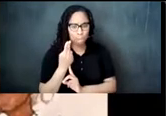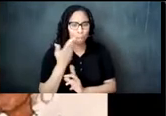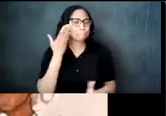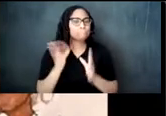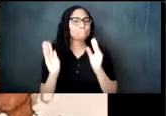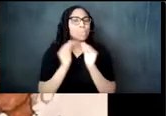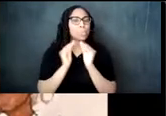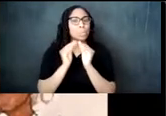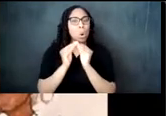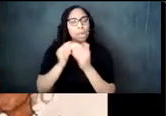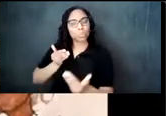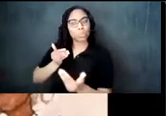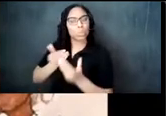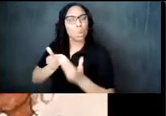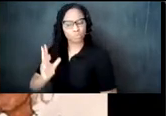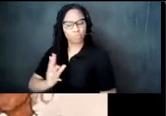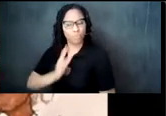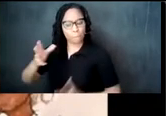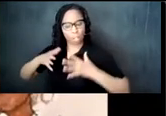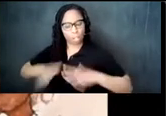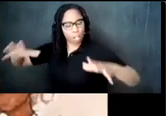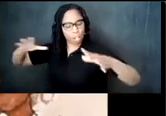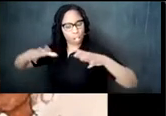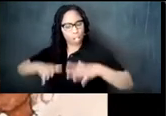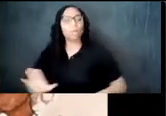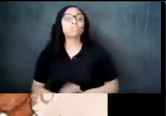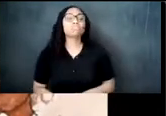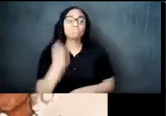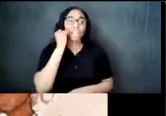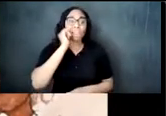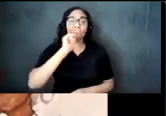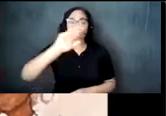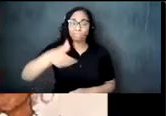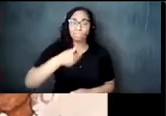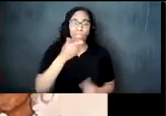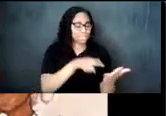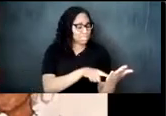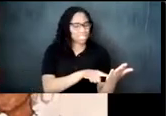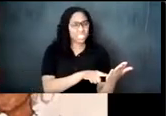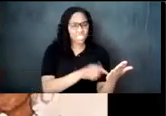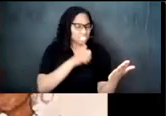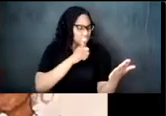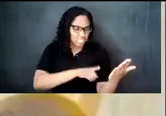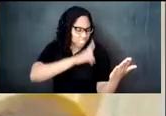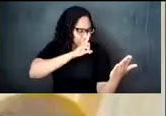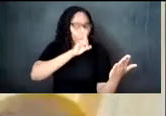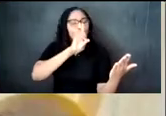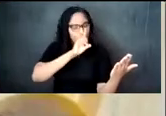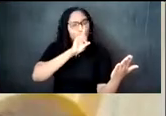towards semi-formal if the invitation doesn't specify call the host and ask smart casual dress